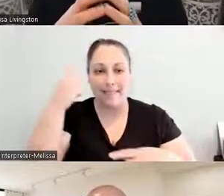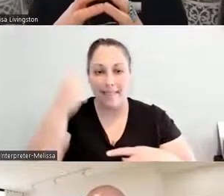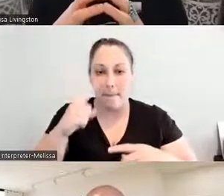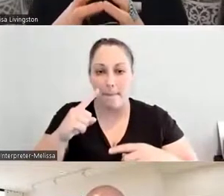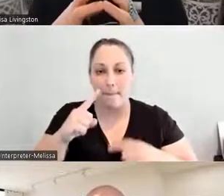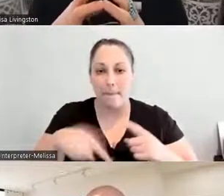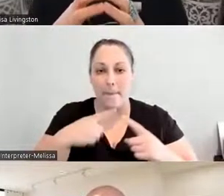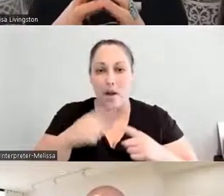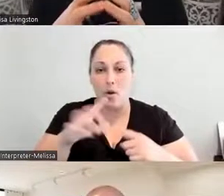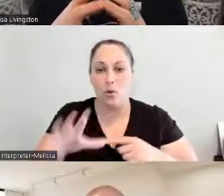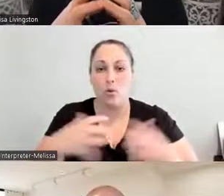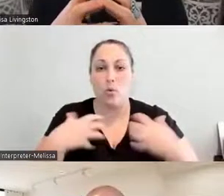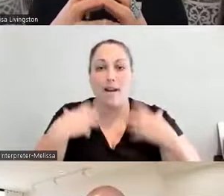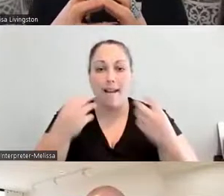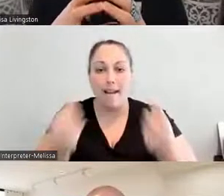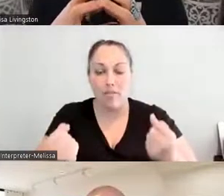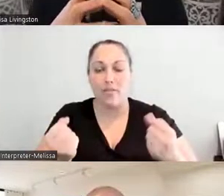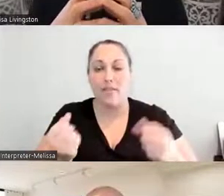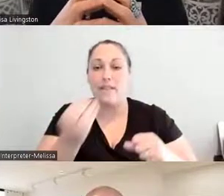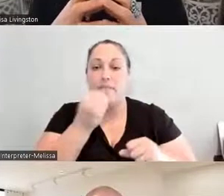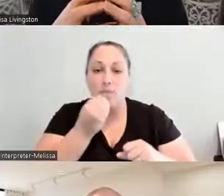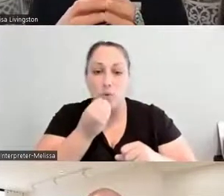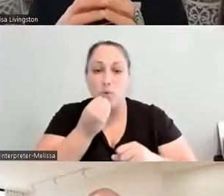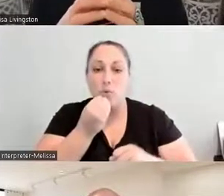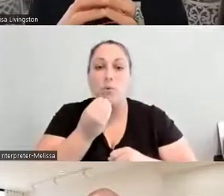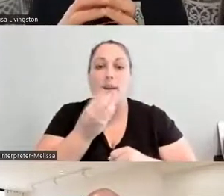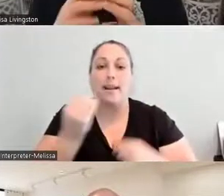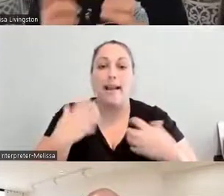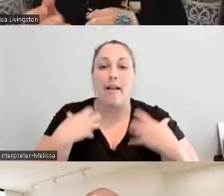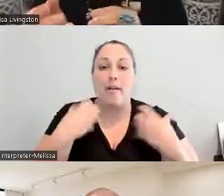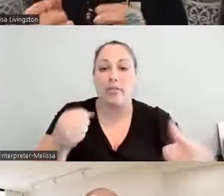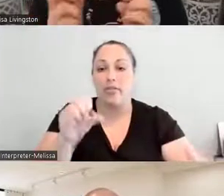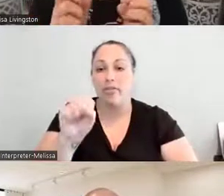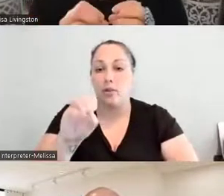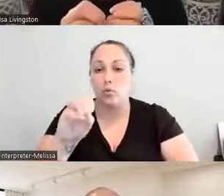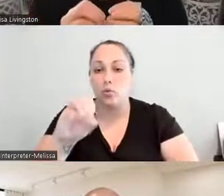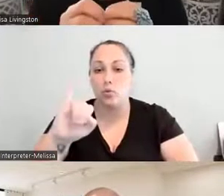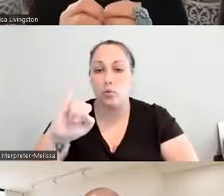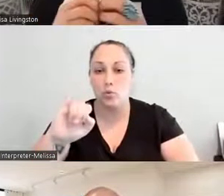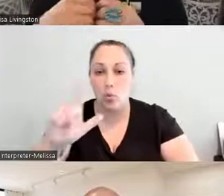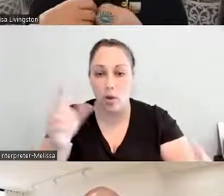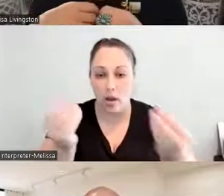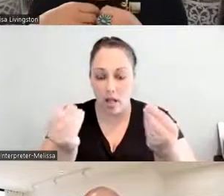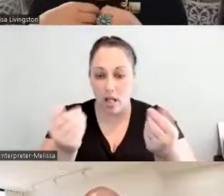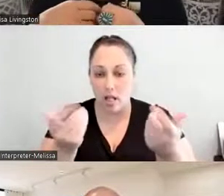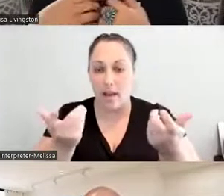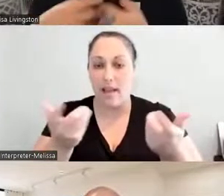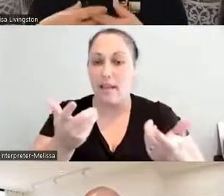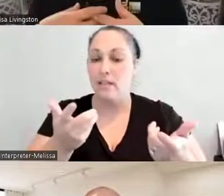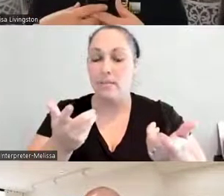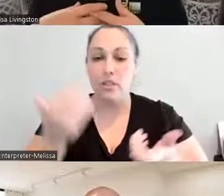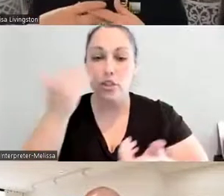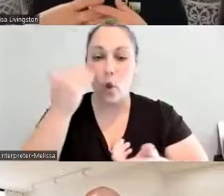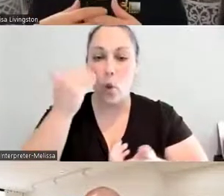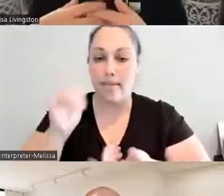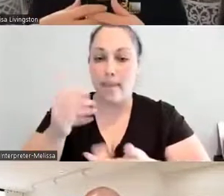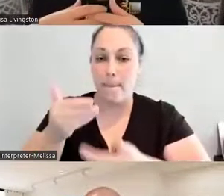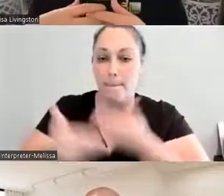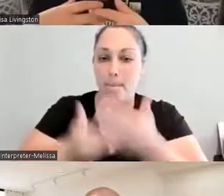soil ‑‑ our healthy soils are growing, but also knowing the process and facilitation to be able to help community members